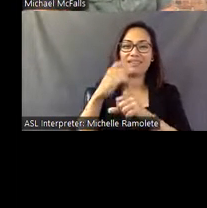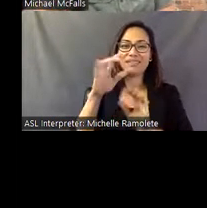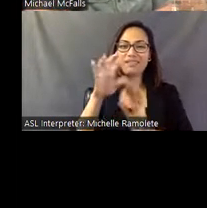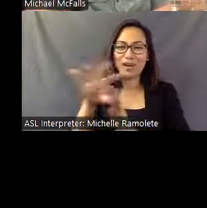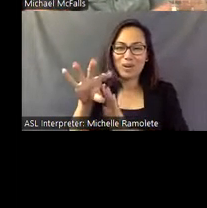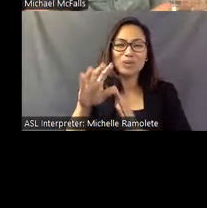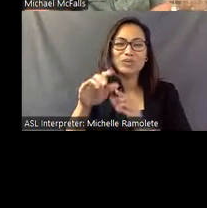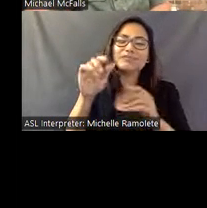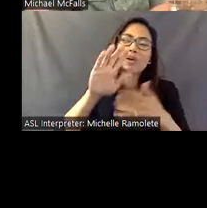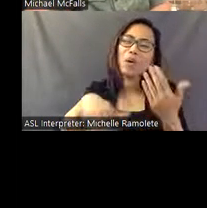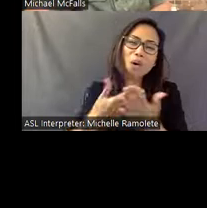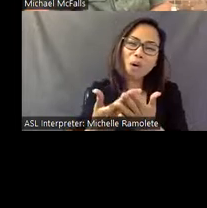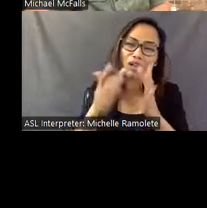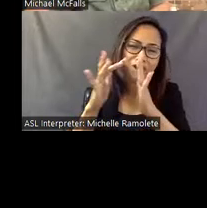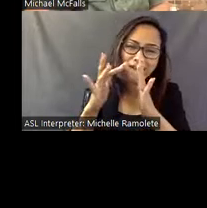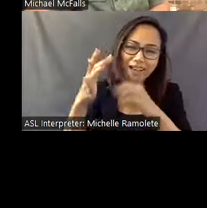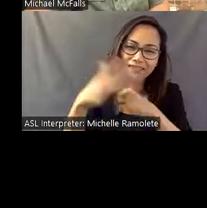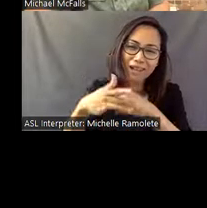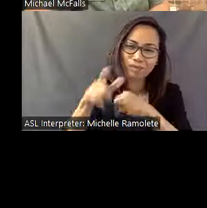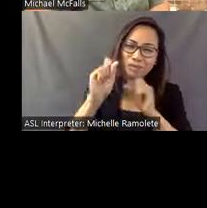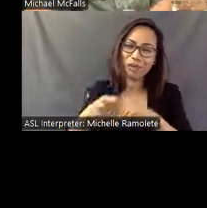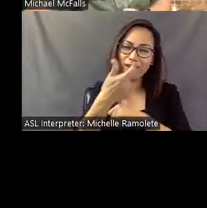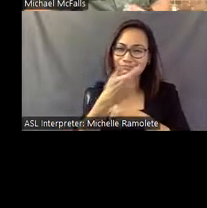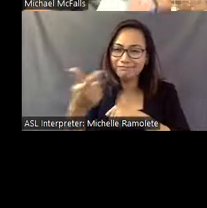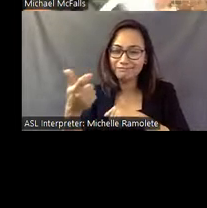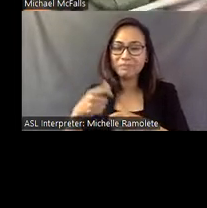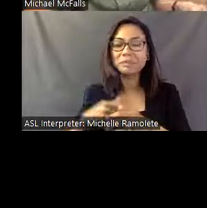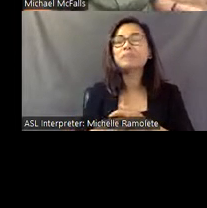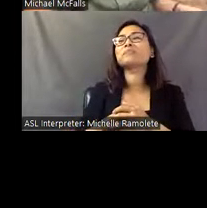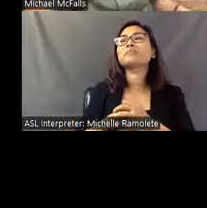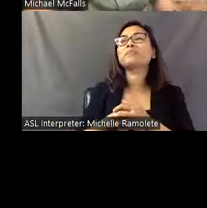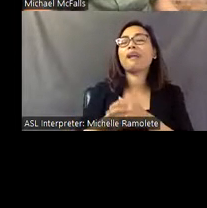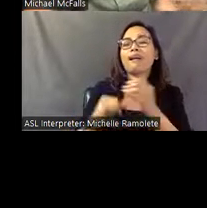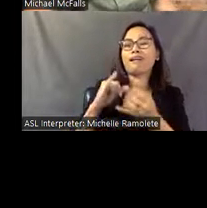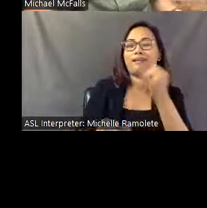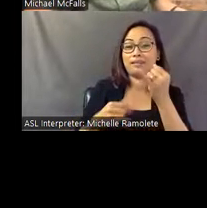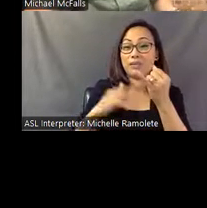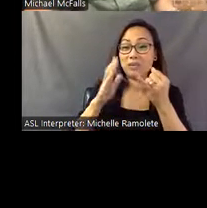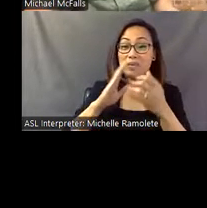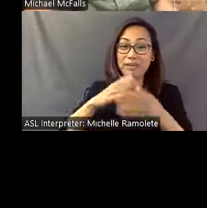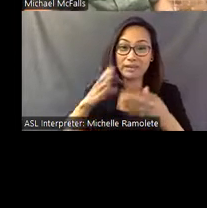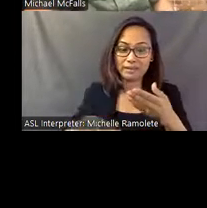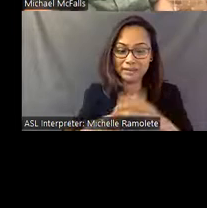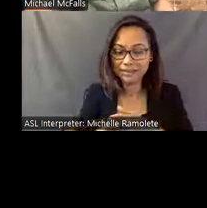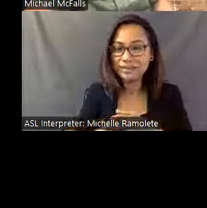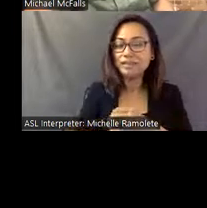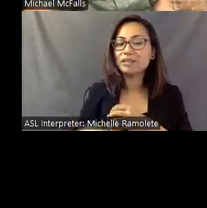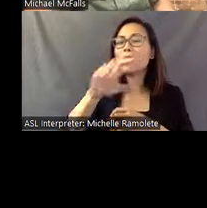You can visit Institute 193 to see them. Finally, I'm going to end this so that you can see some images of- old images of Eddie